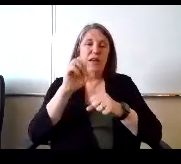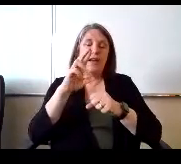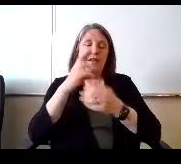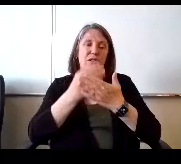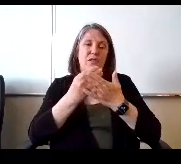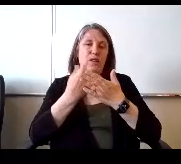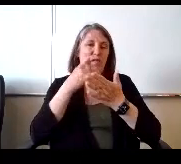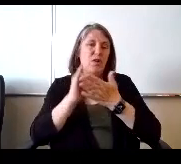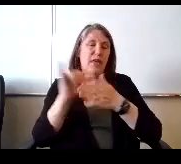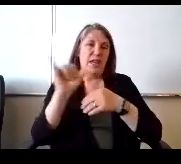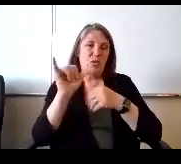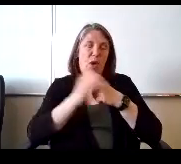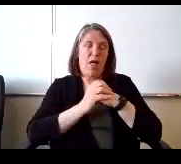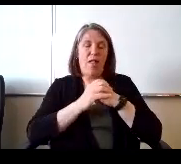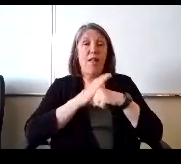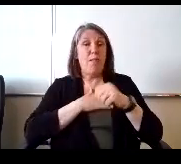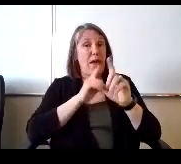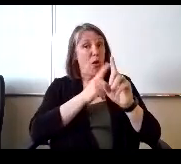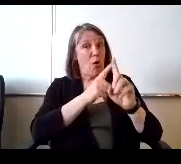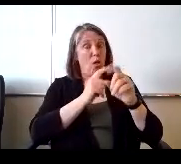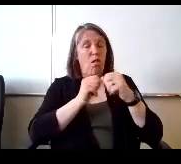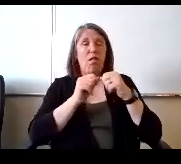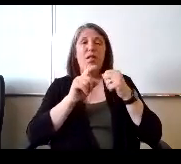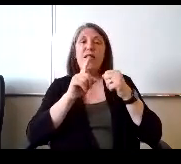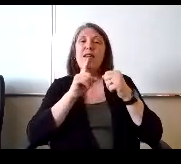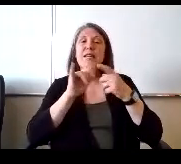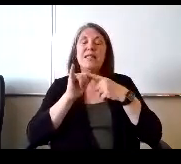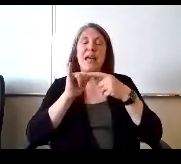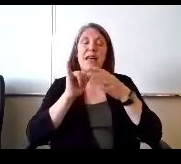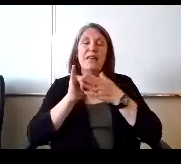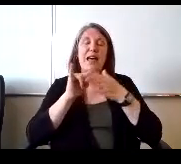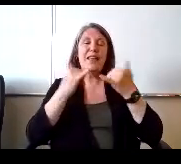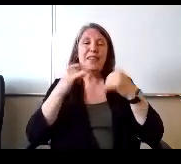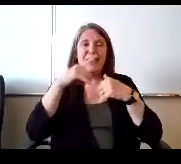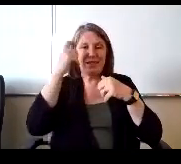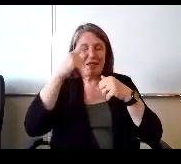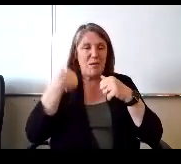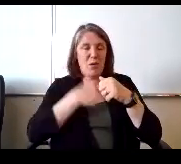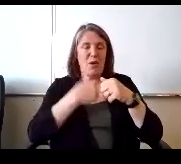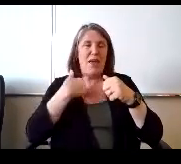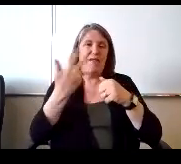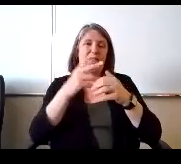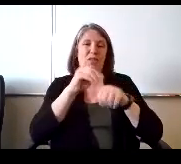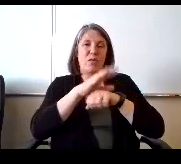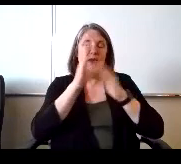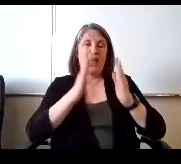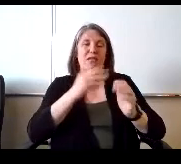and my goal is that this summer we have three counselors and a social worker hired,